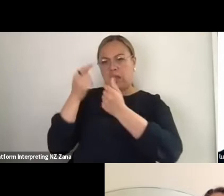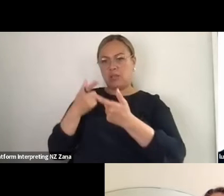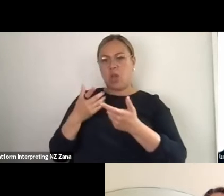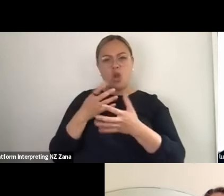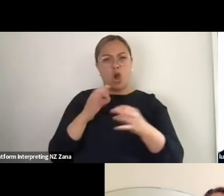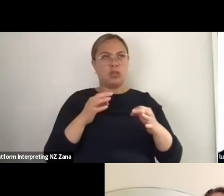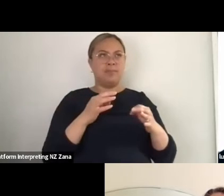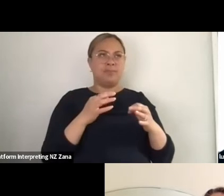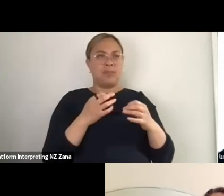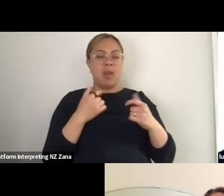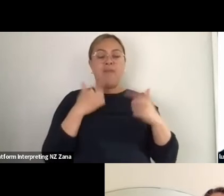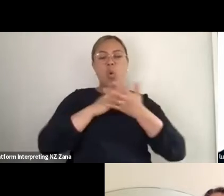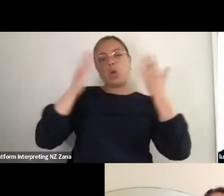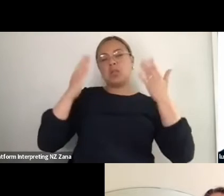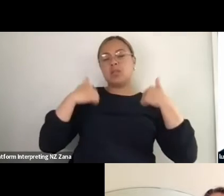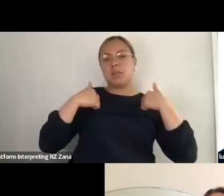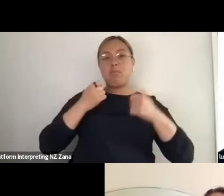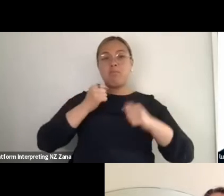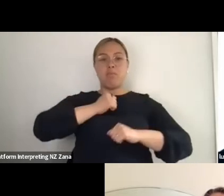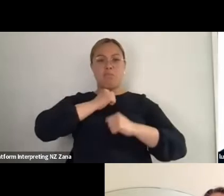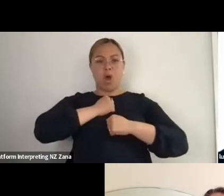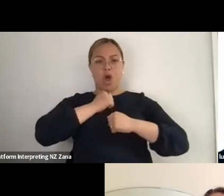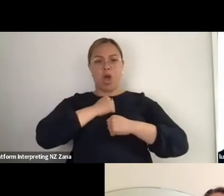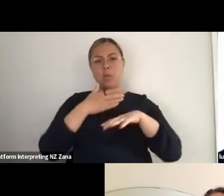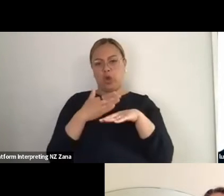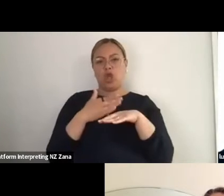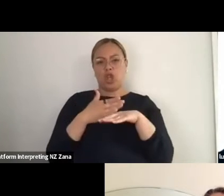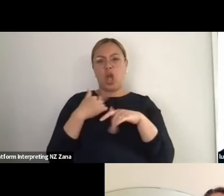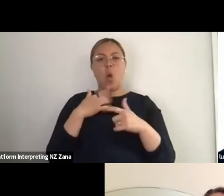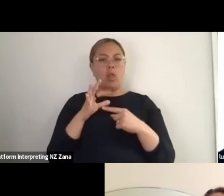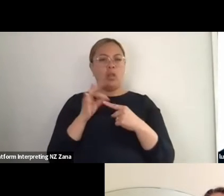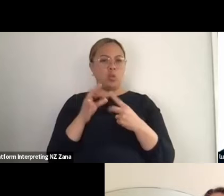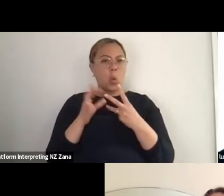filtering it, of course it's my work so there's a degree of my choice that goes into what I pick